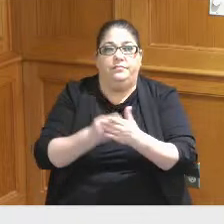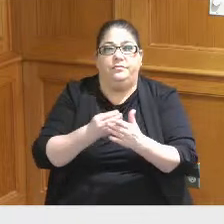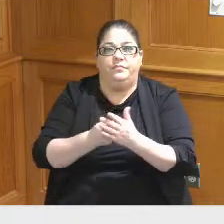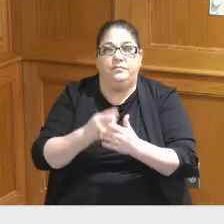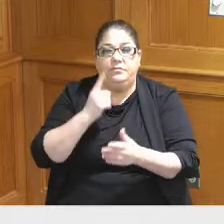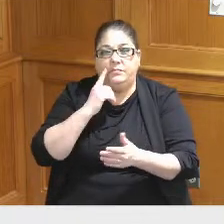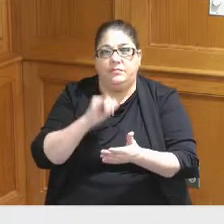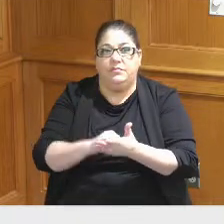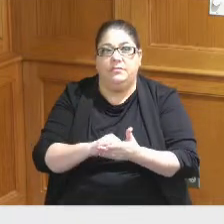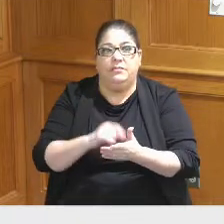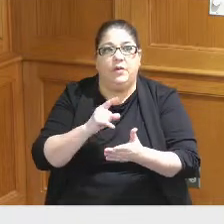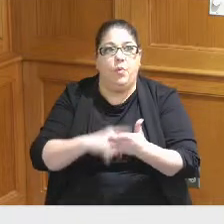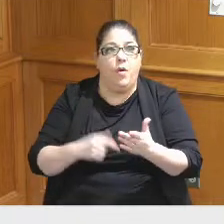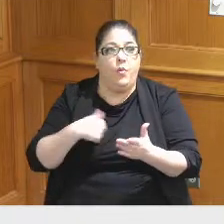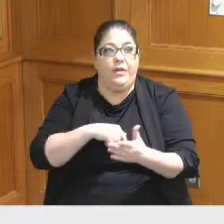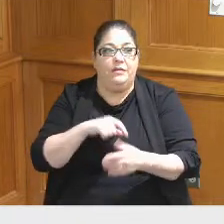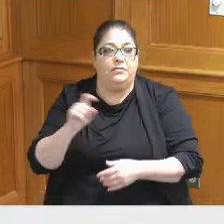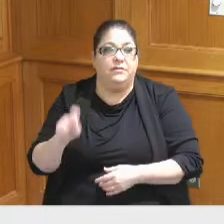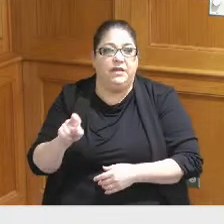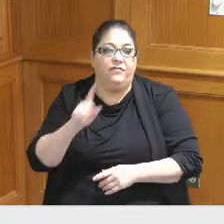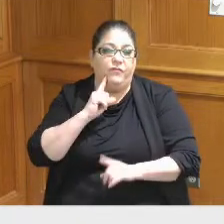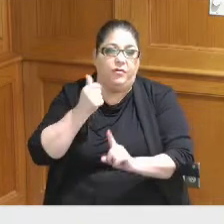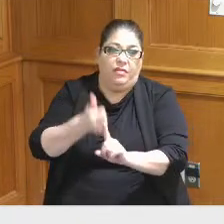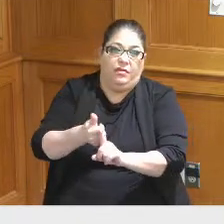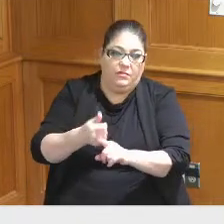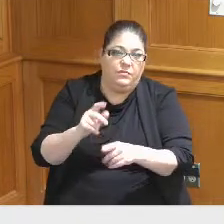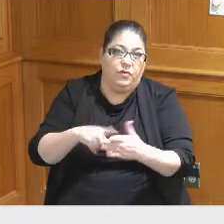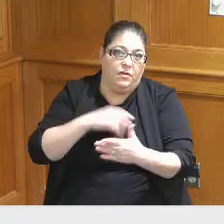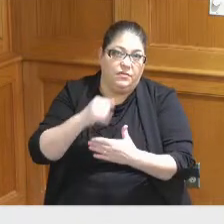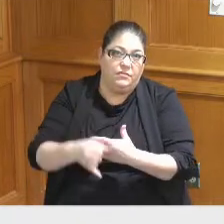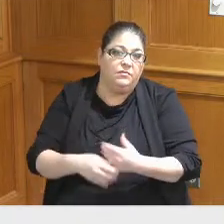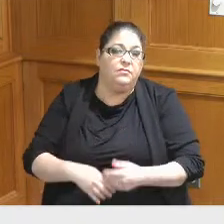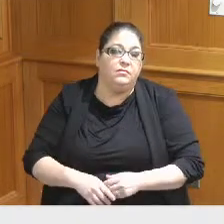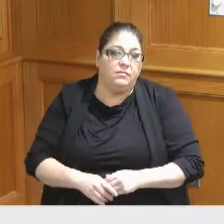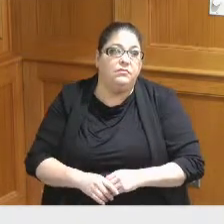given where we are in terms of the capacity of the project and the and the capacity of